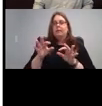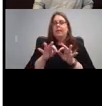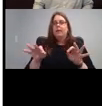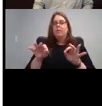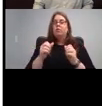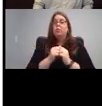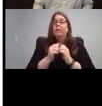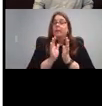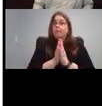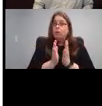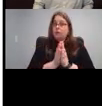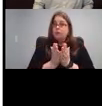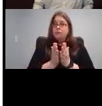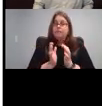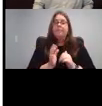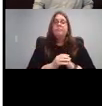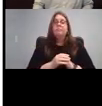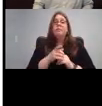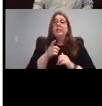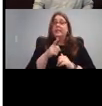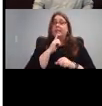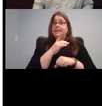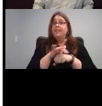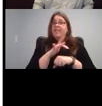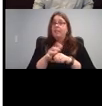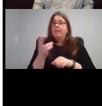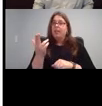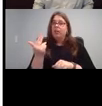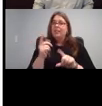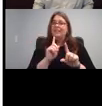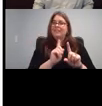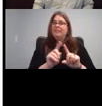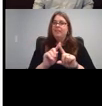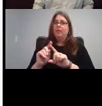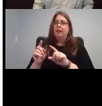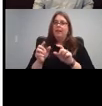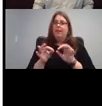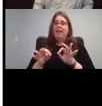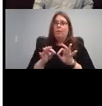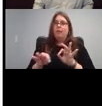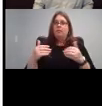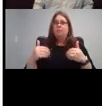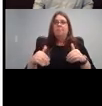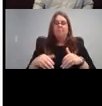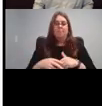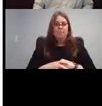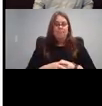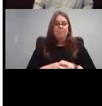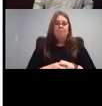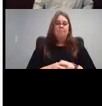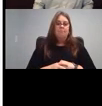It's available in 13 languages.